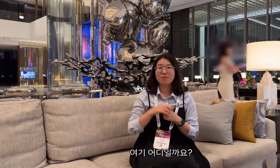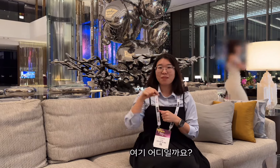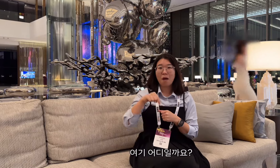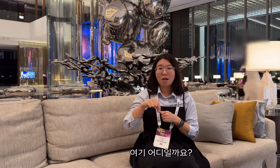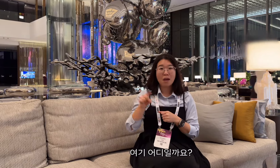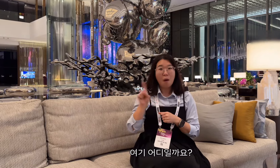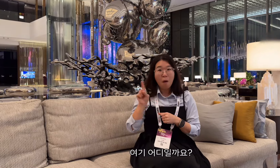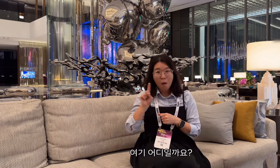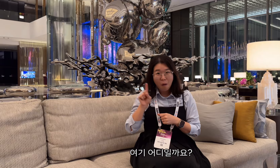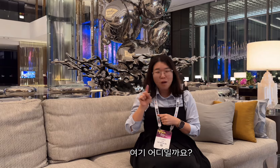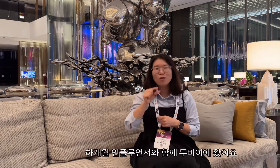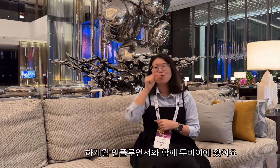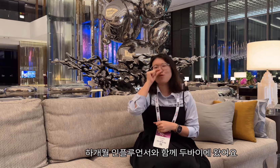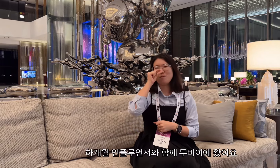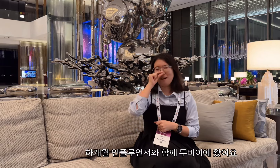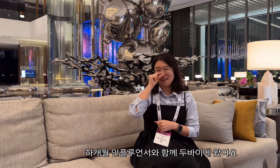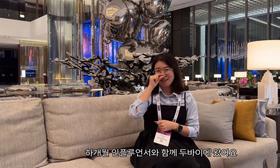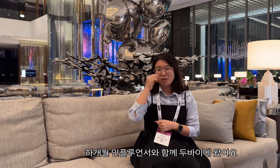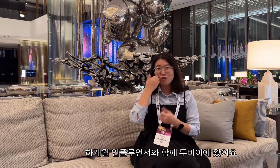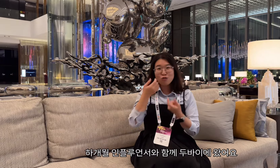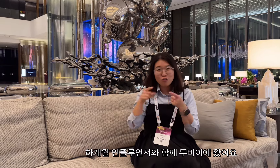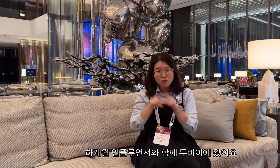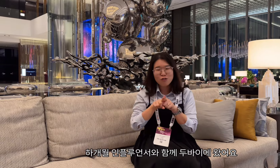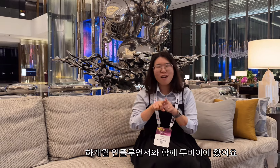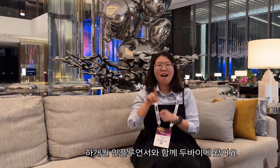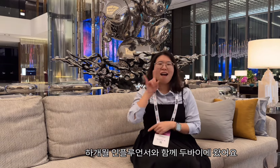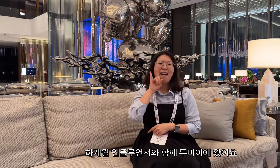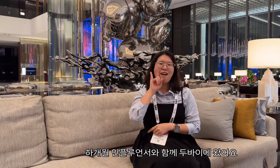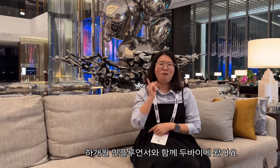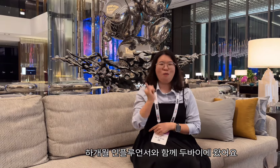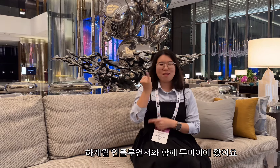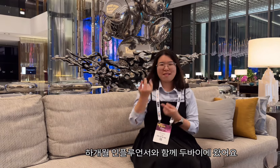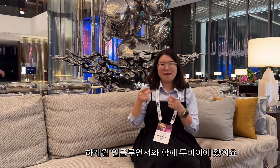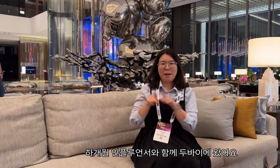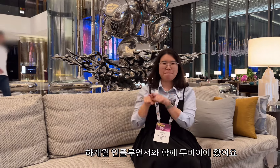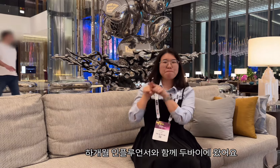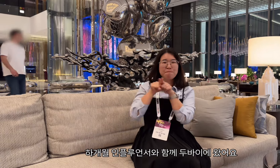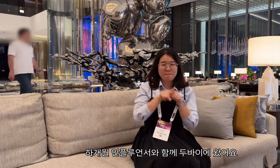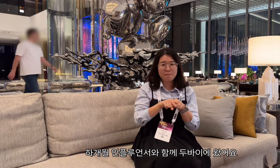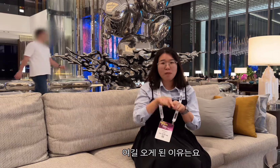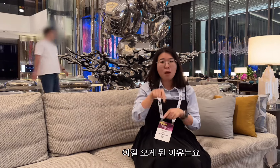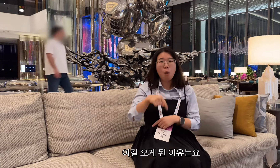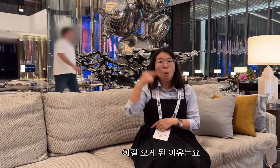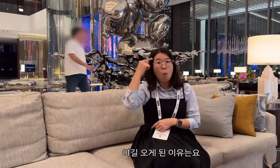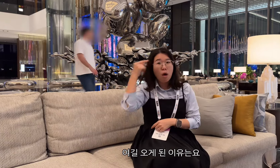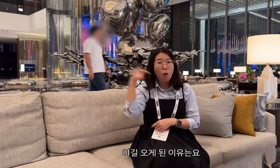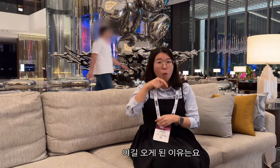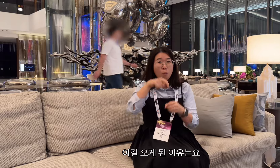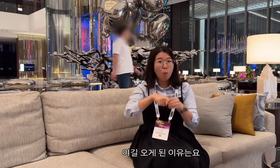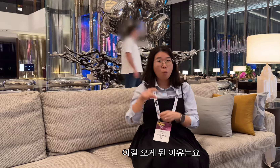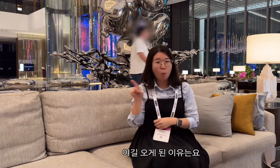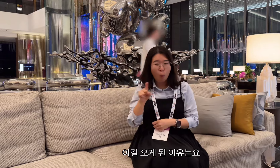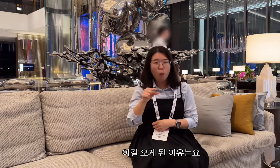Where is this place? I came to Dubai with an influencer. Why did I come here?